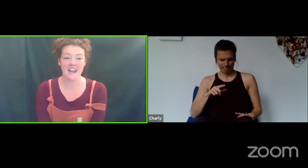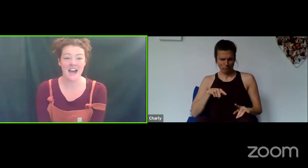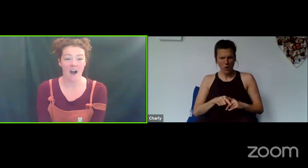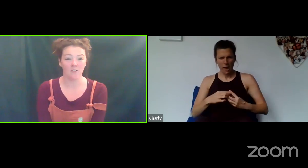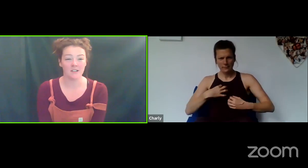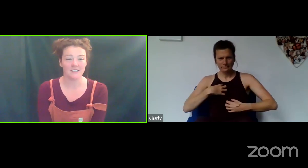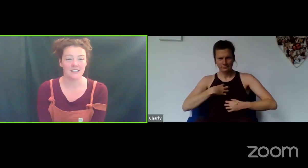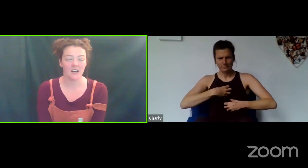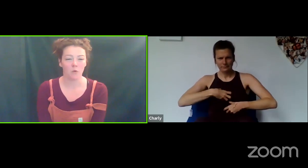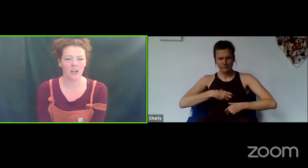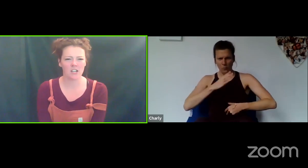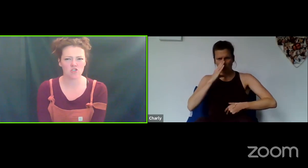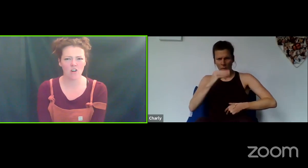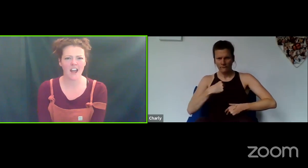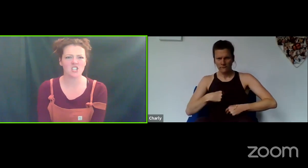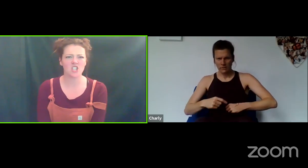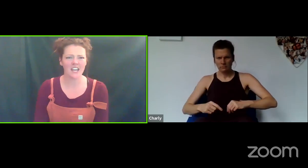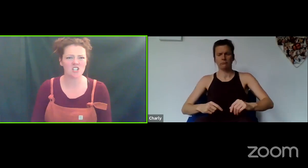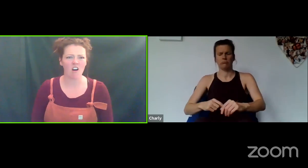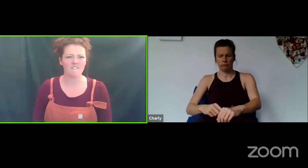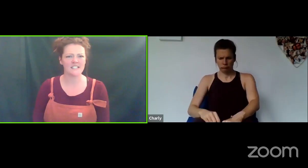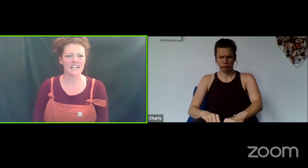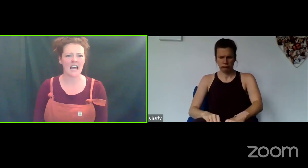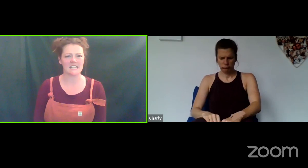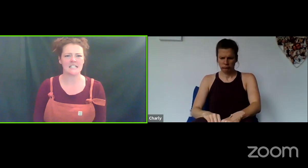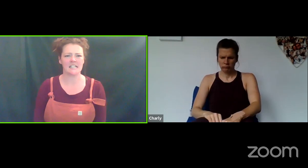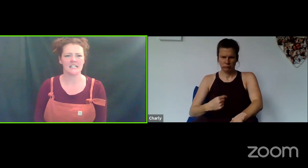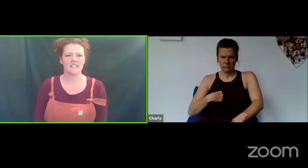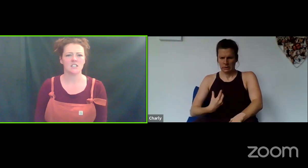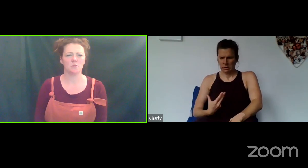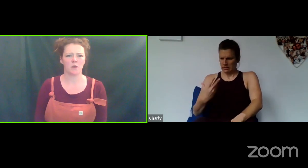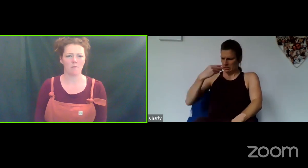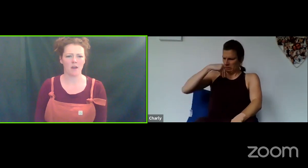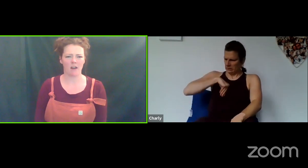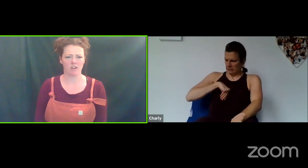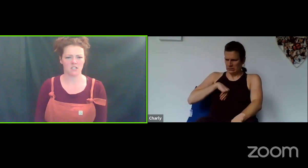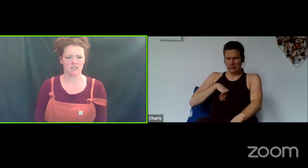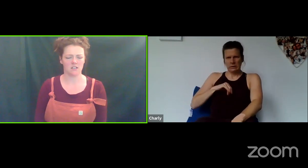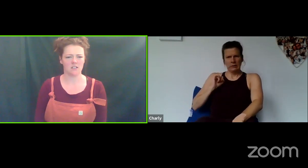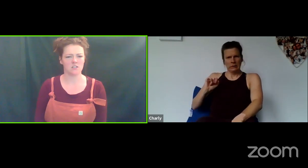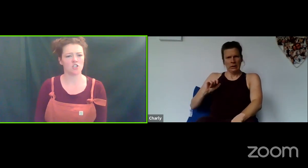now we're gonna try and change our physicality to become that character.